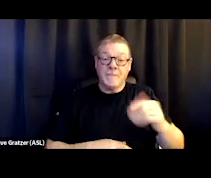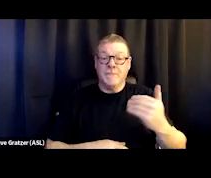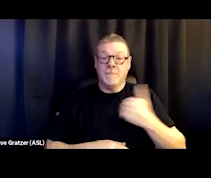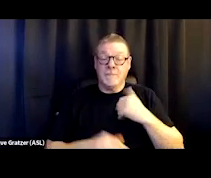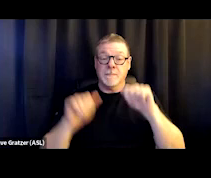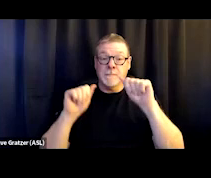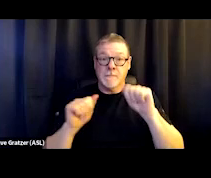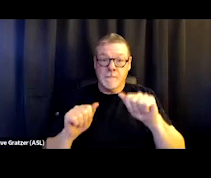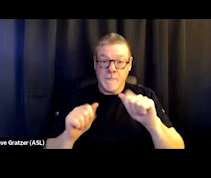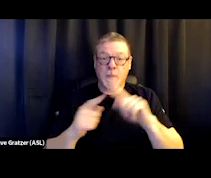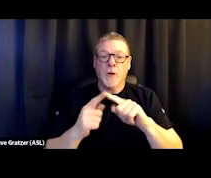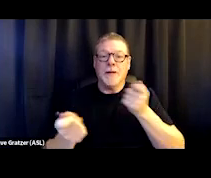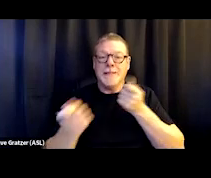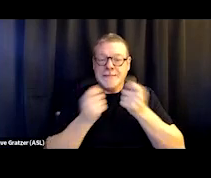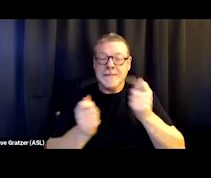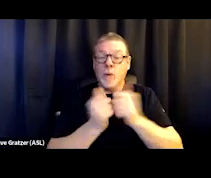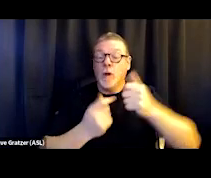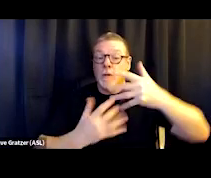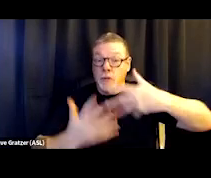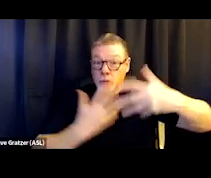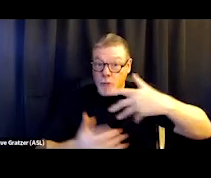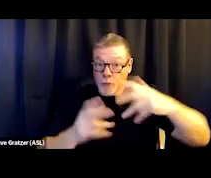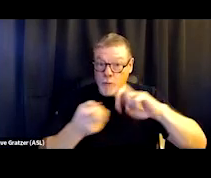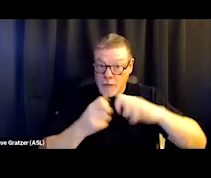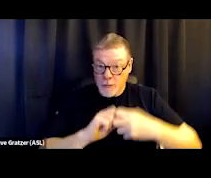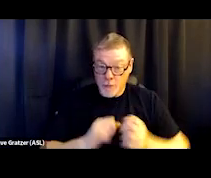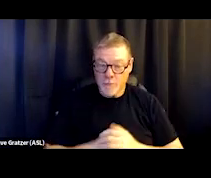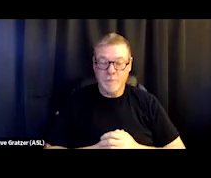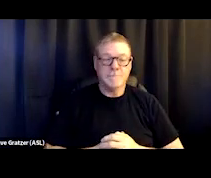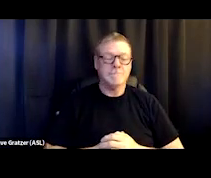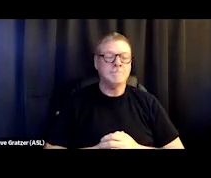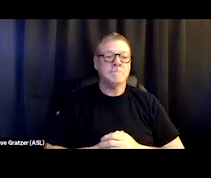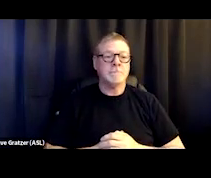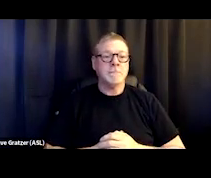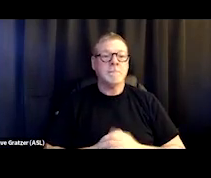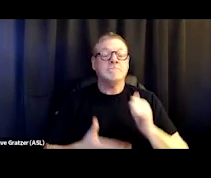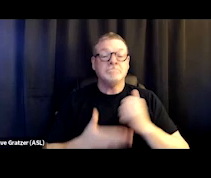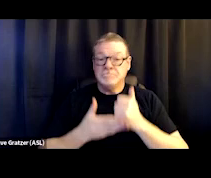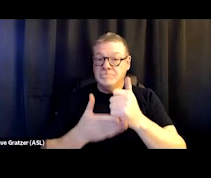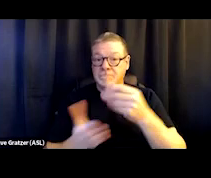to deal with the social issues you're dealing with, getting some, you know, help with financial fitness